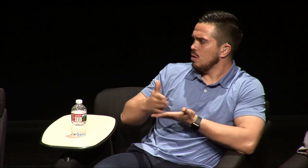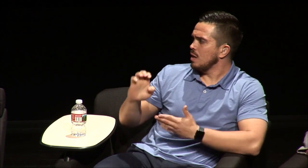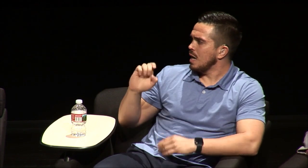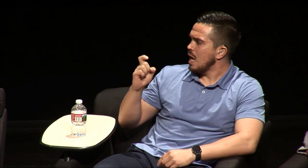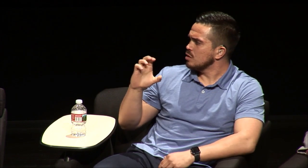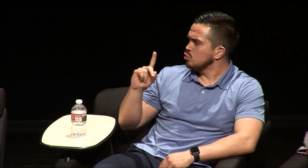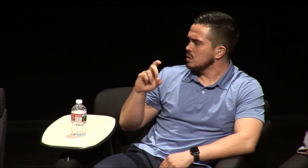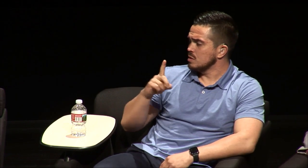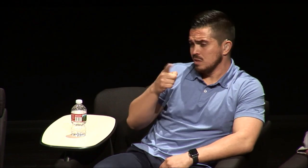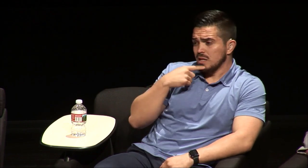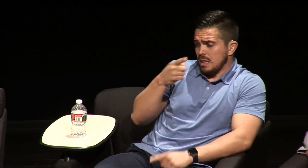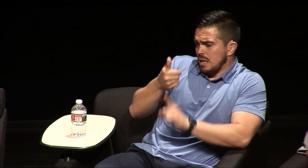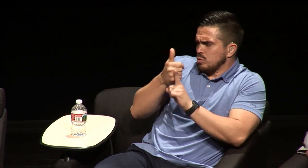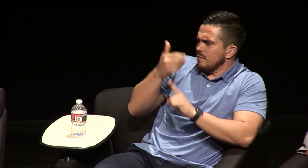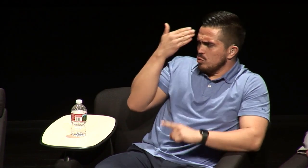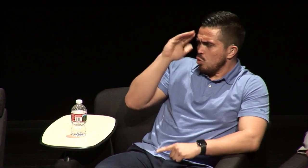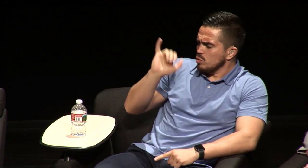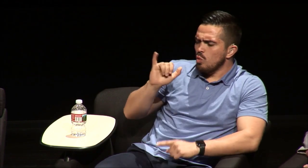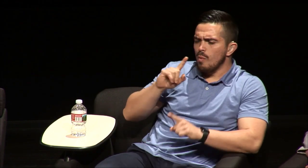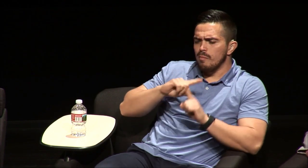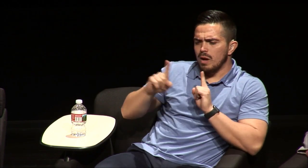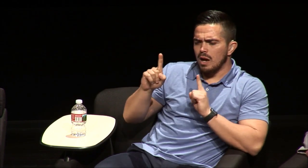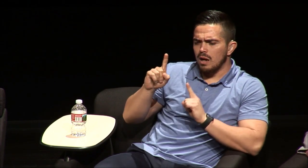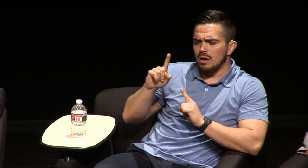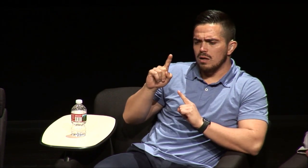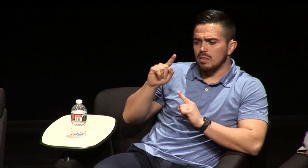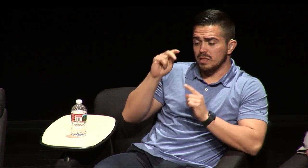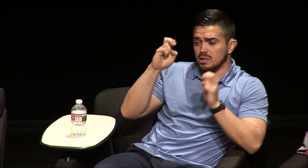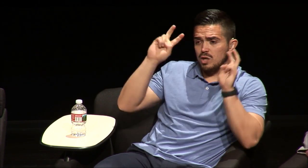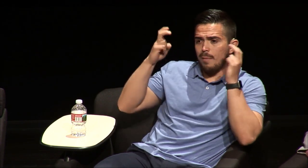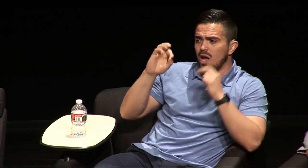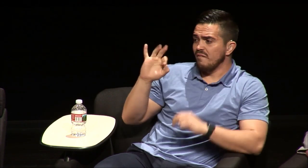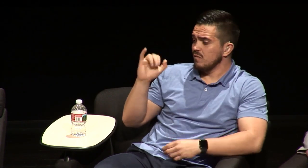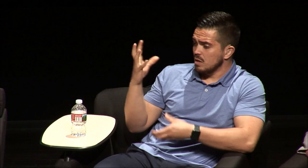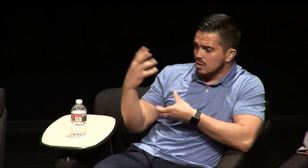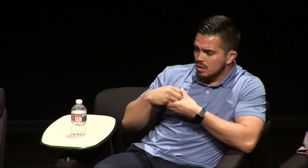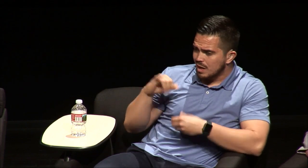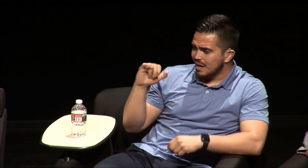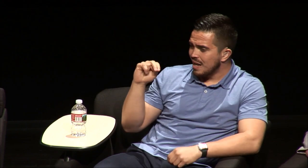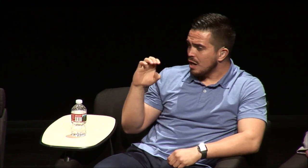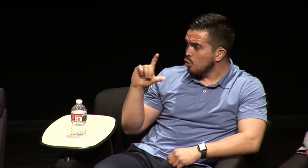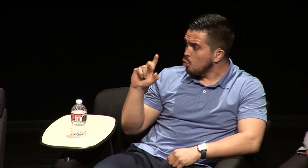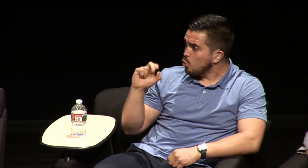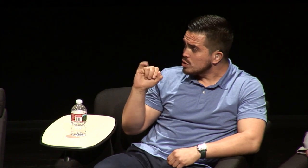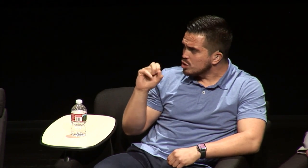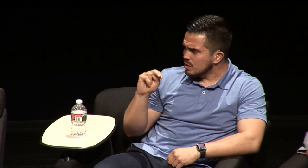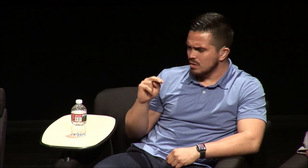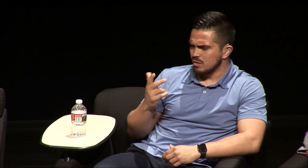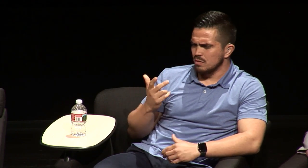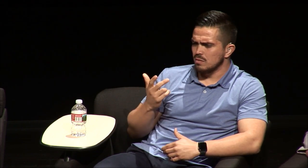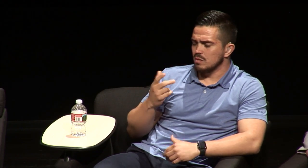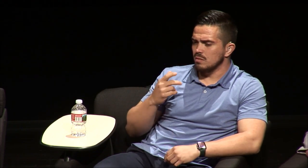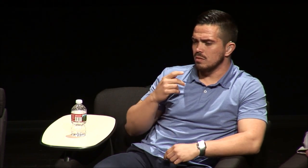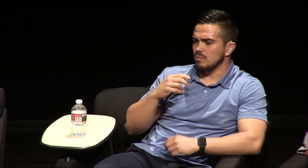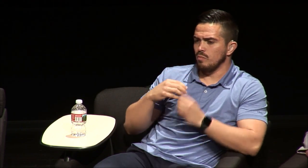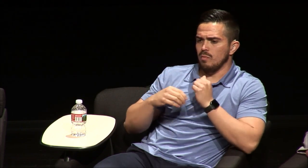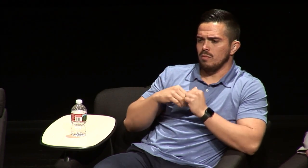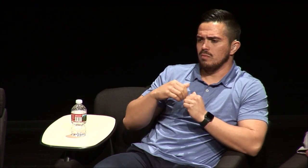like to feel you know reject rejected and we we talked about the idea of